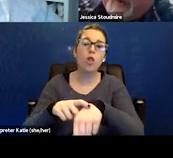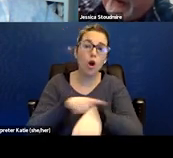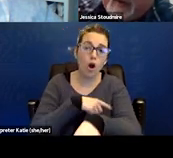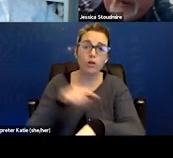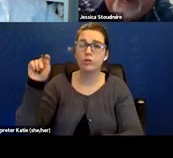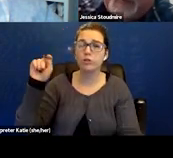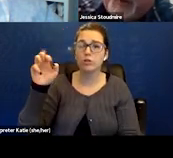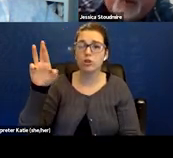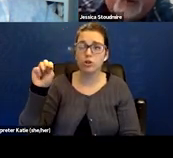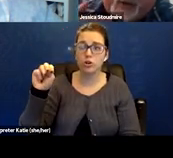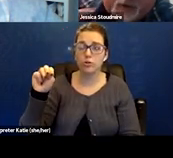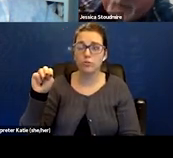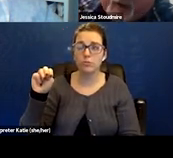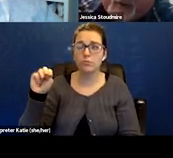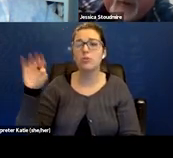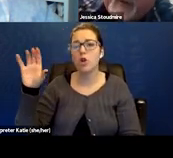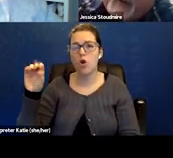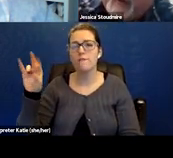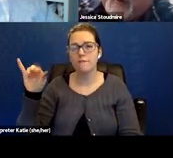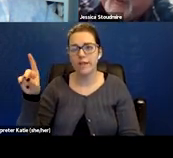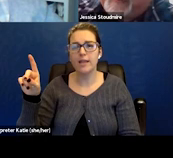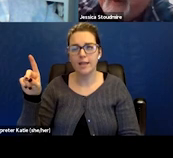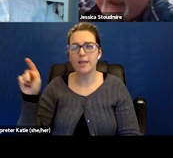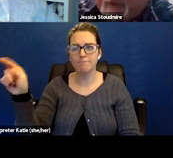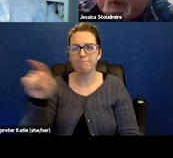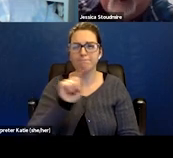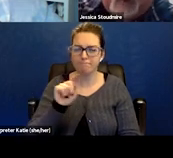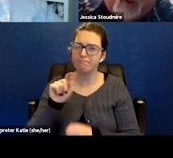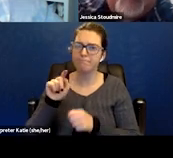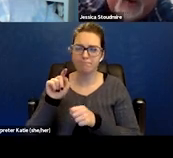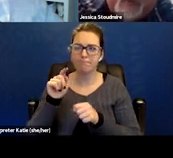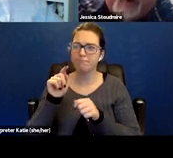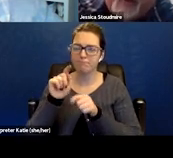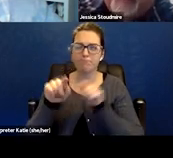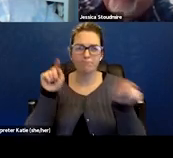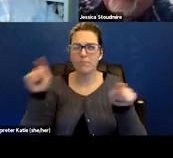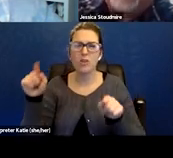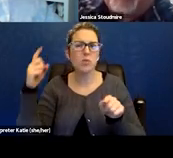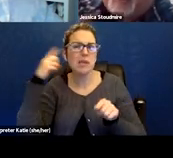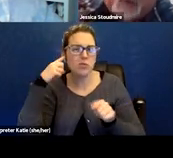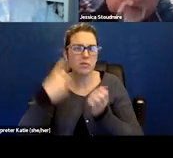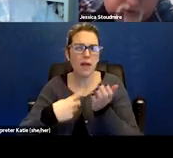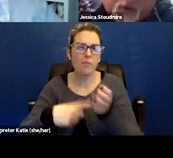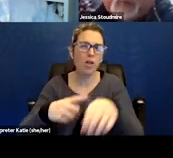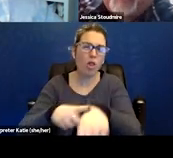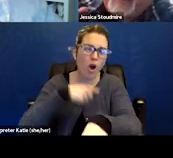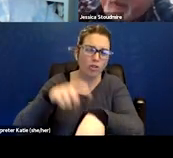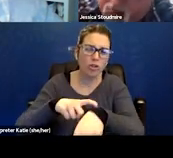And I know we all hear about it, and everybody says, "I have longterm COVID." When they have a cough that won't go away.